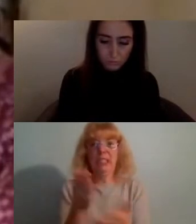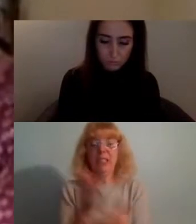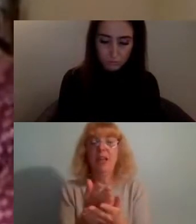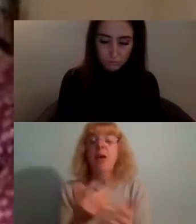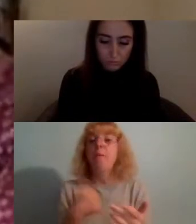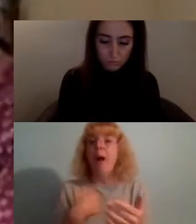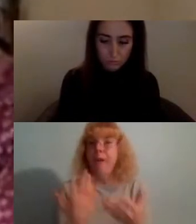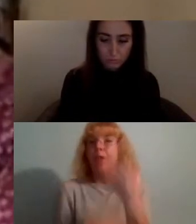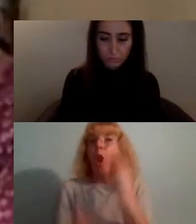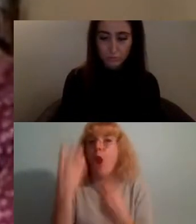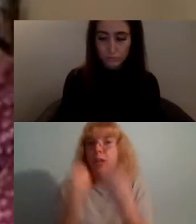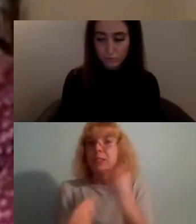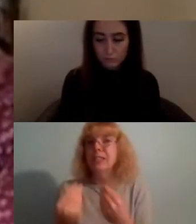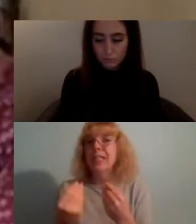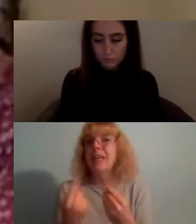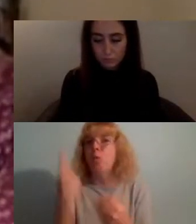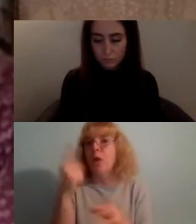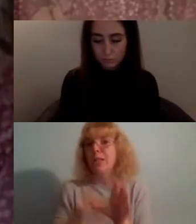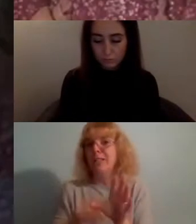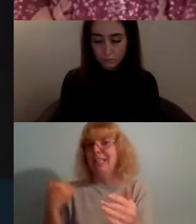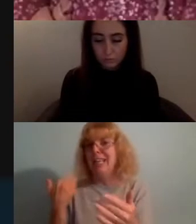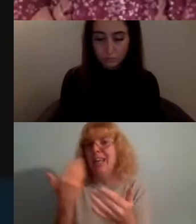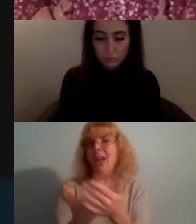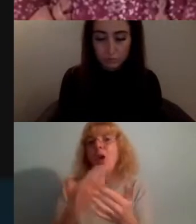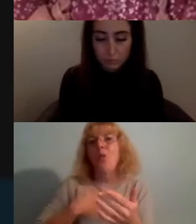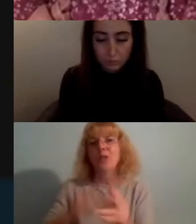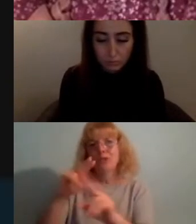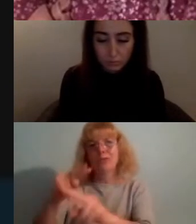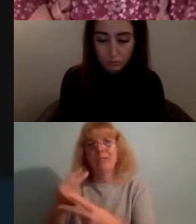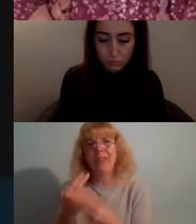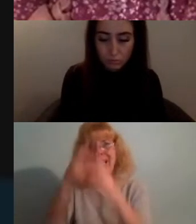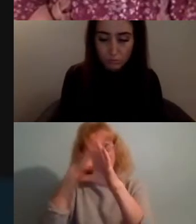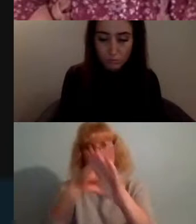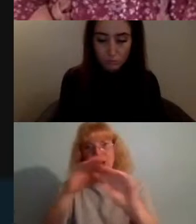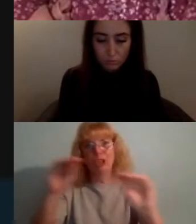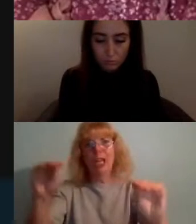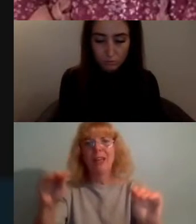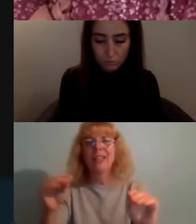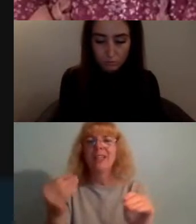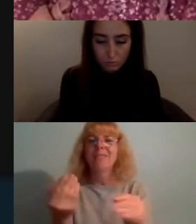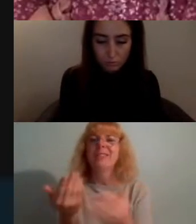the past year that I kind of want to reflect on and share and talk about how we can kind of use